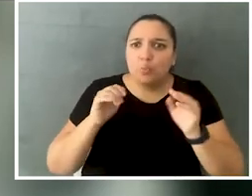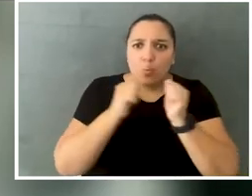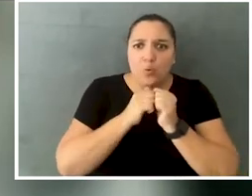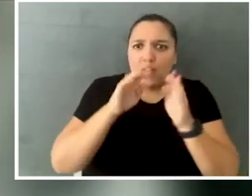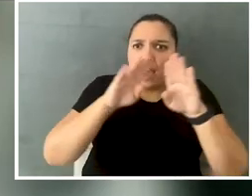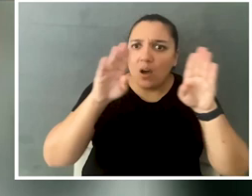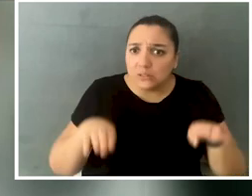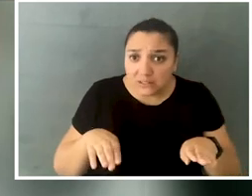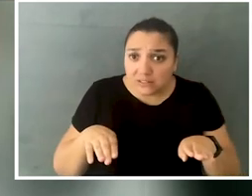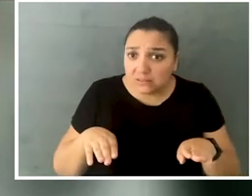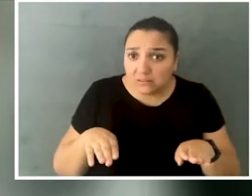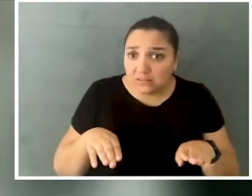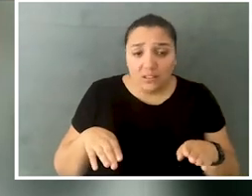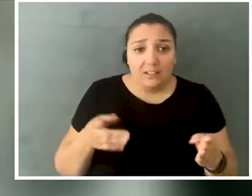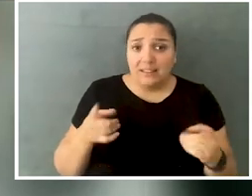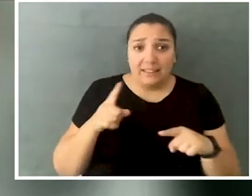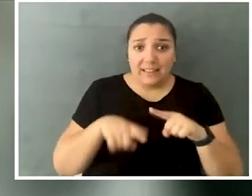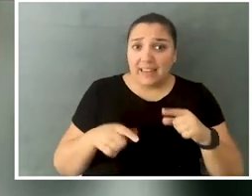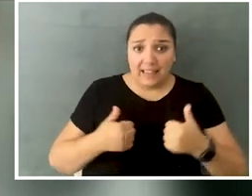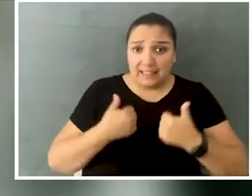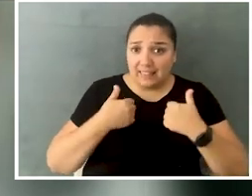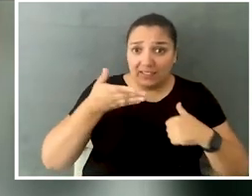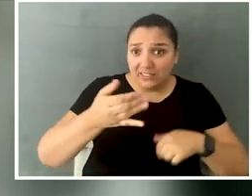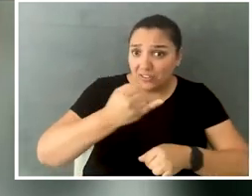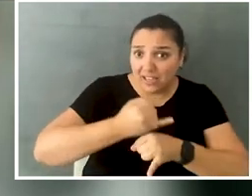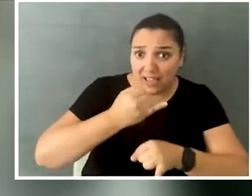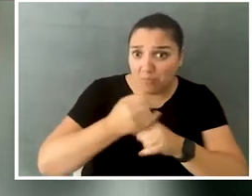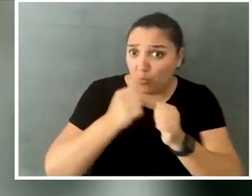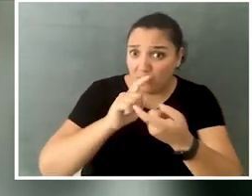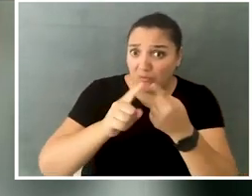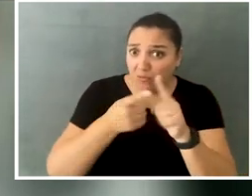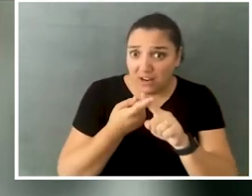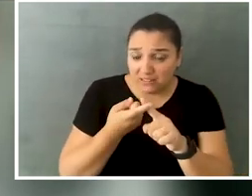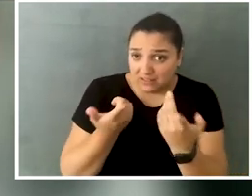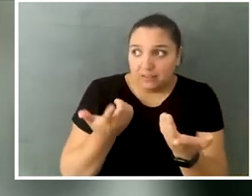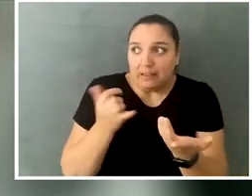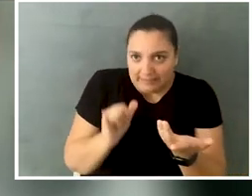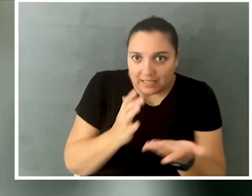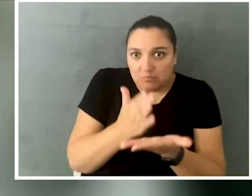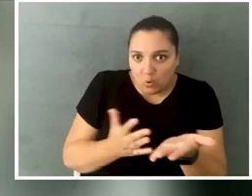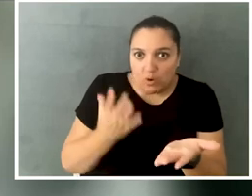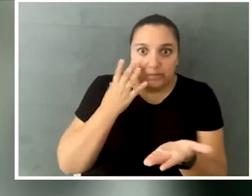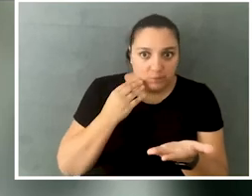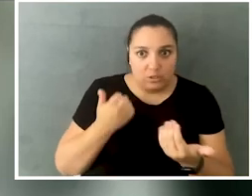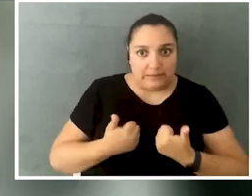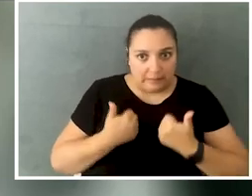so they can't live where their peers live, and living with your friends is a large part of this experience.